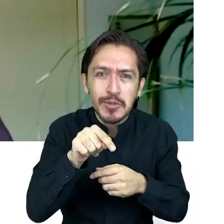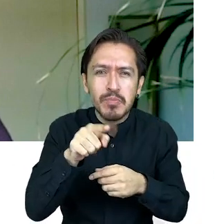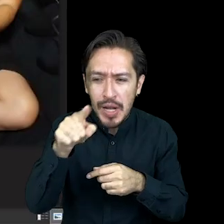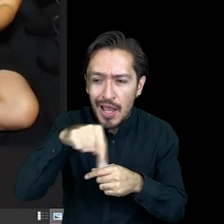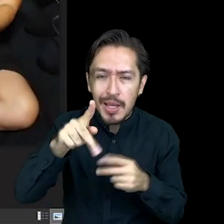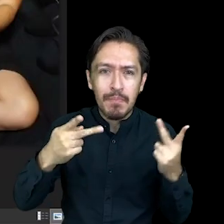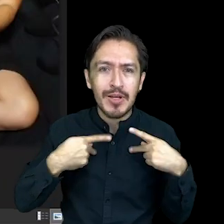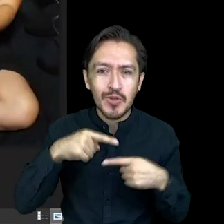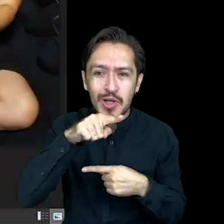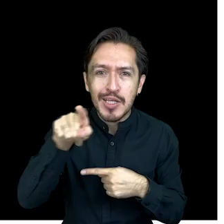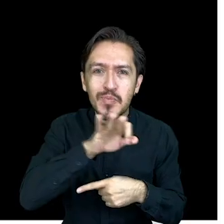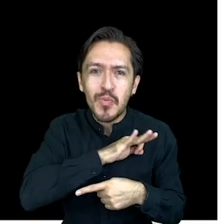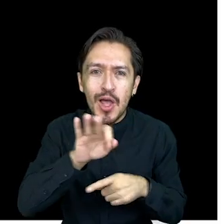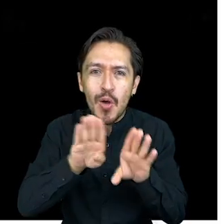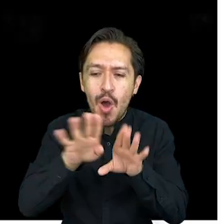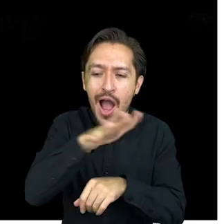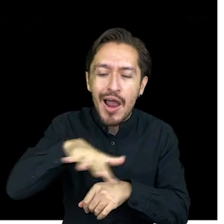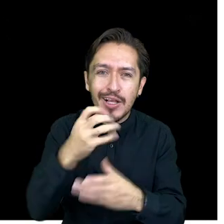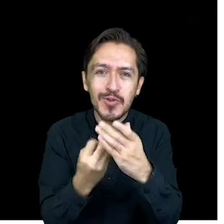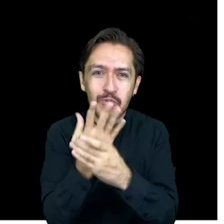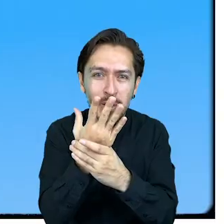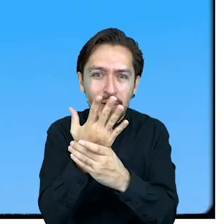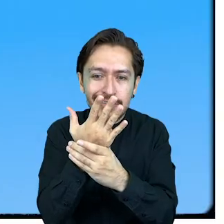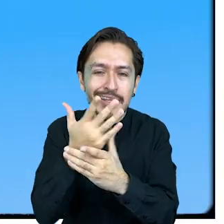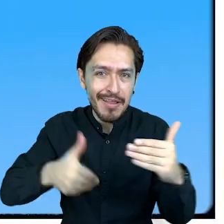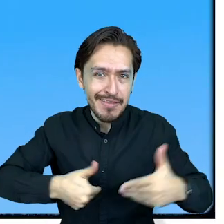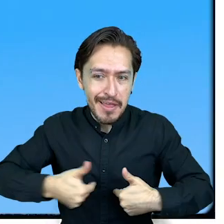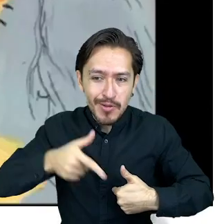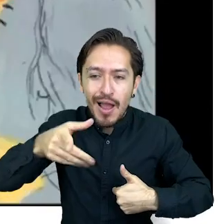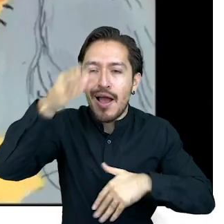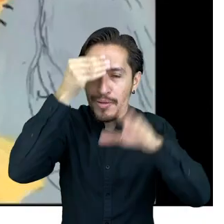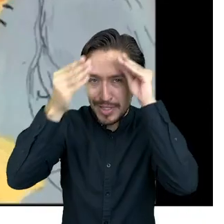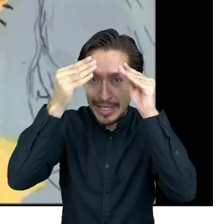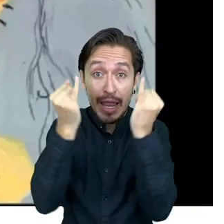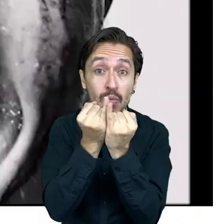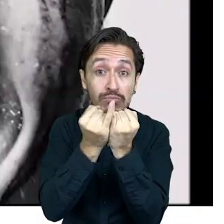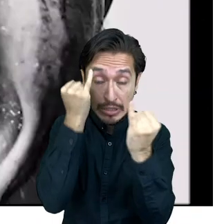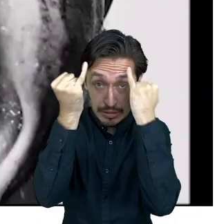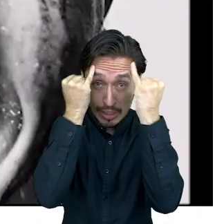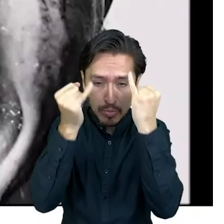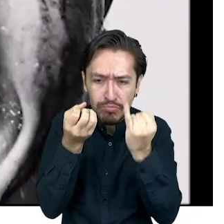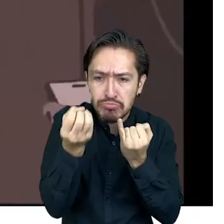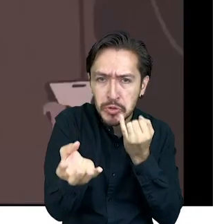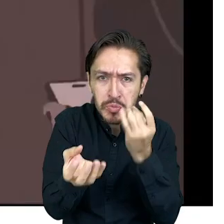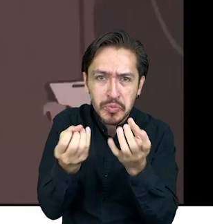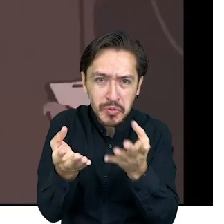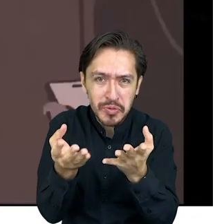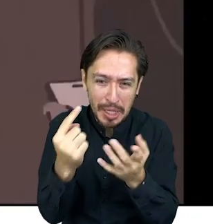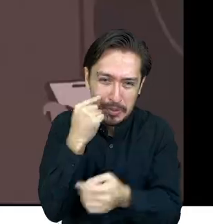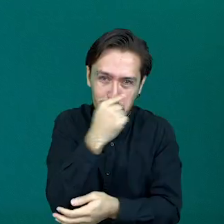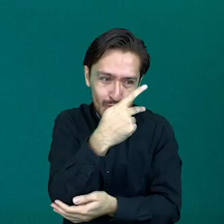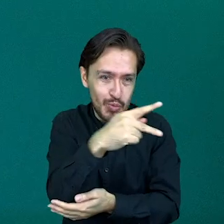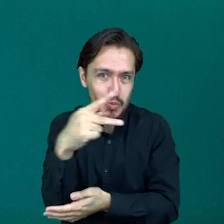in the world of theater a space in which they can provide suggestions and solutions from an emerging perspective